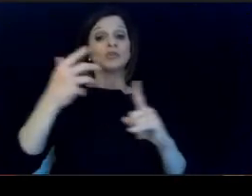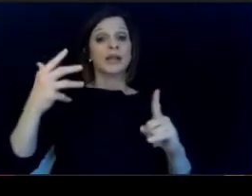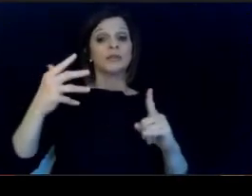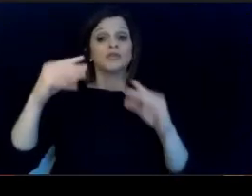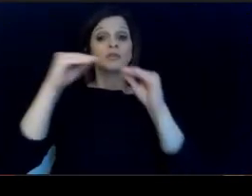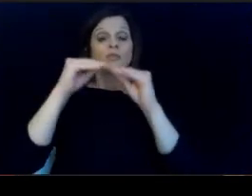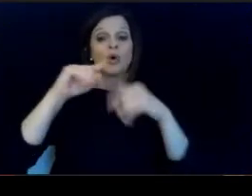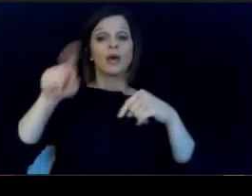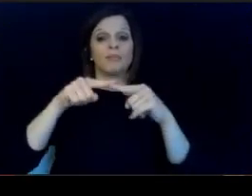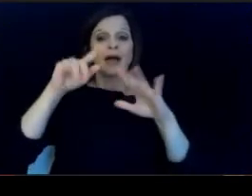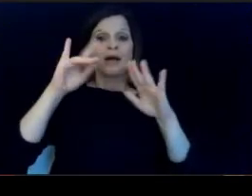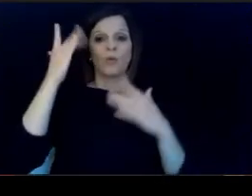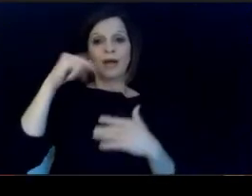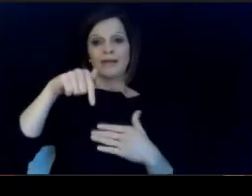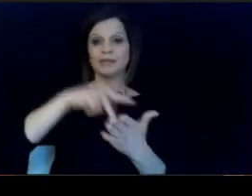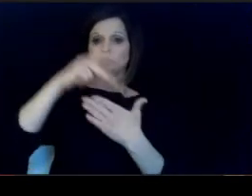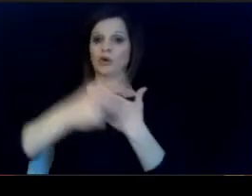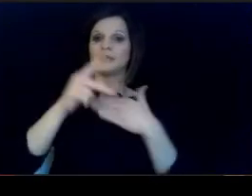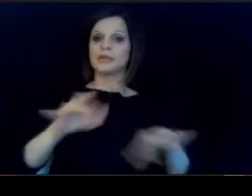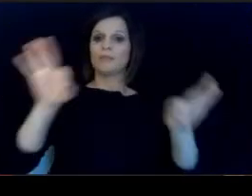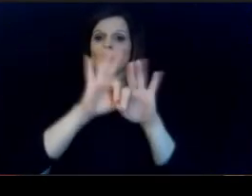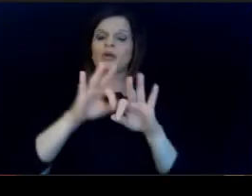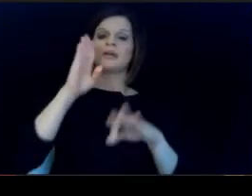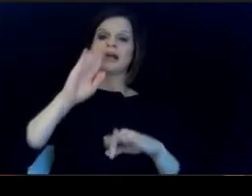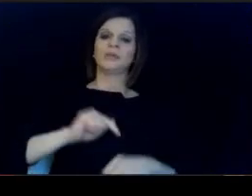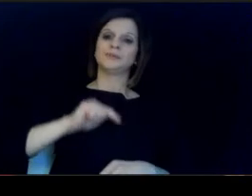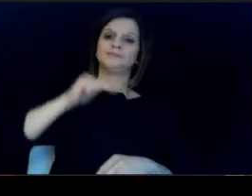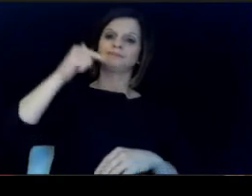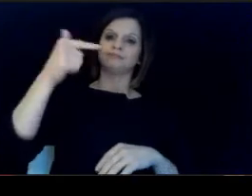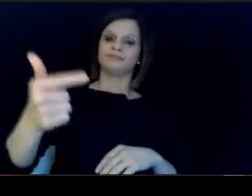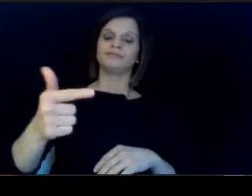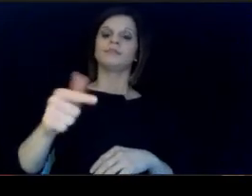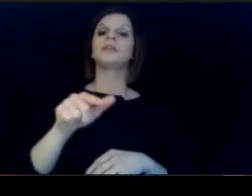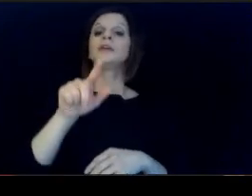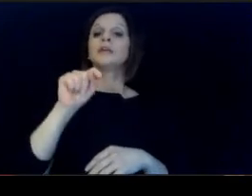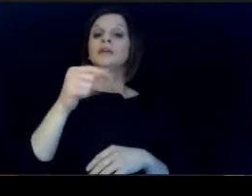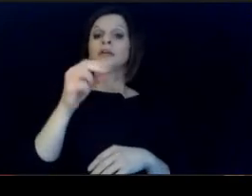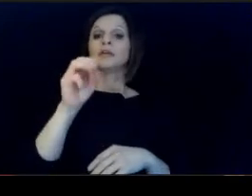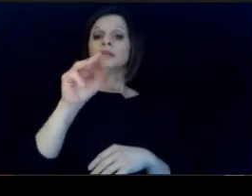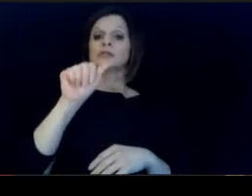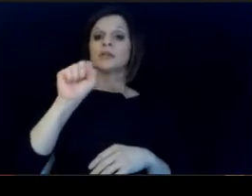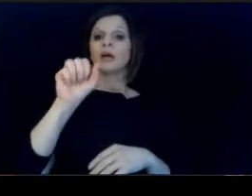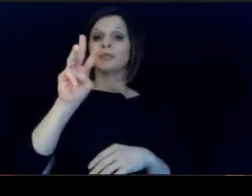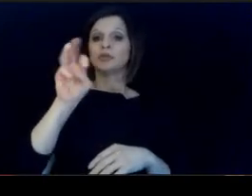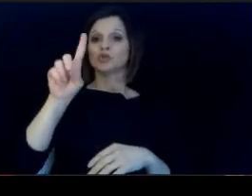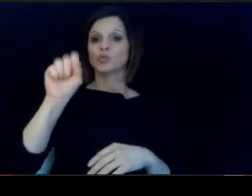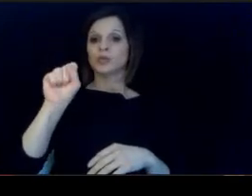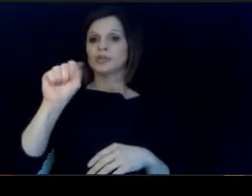hand the program over to Doctor Thomas Woods Tucker, who. is Deputy Commissioner of Education and the Kentucky Department.